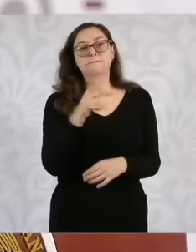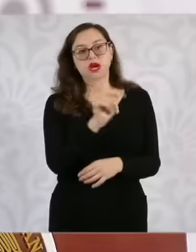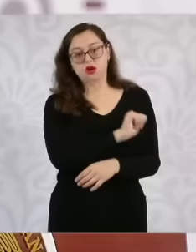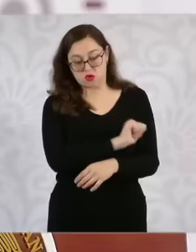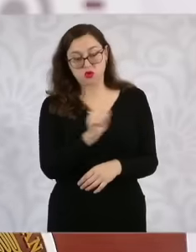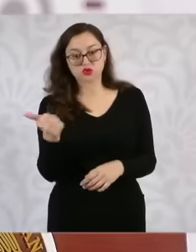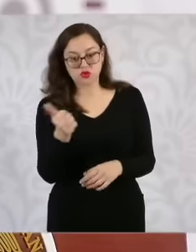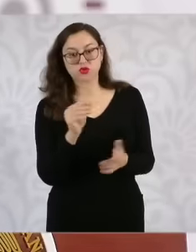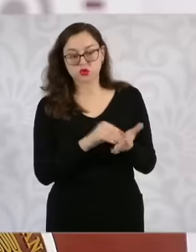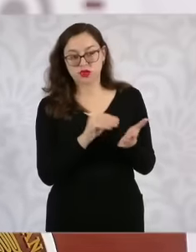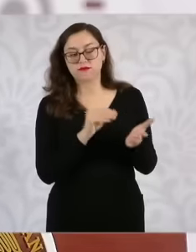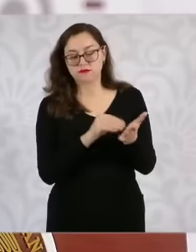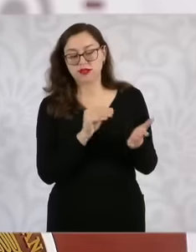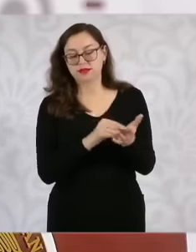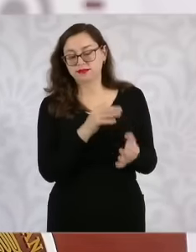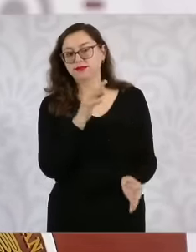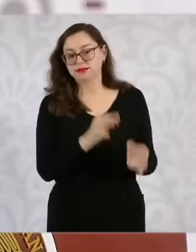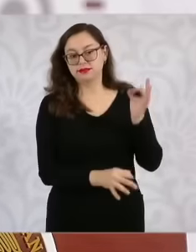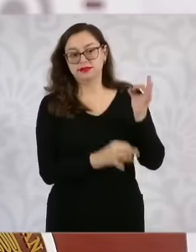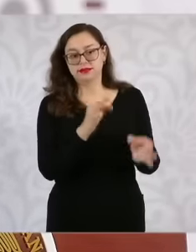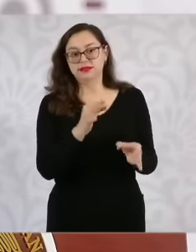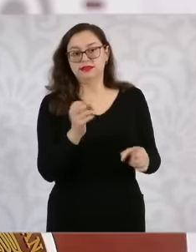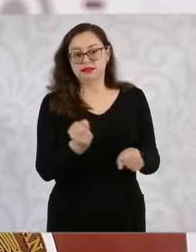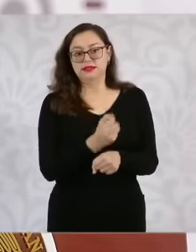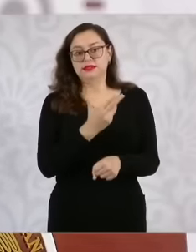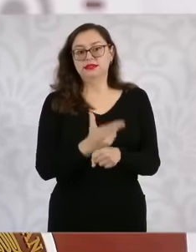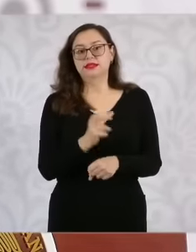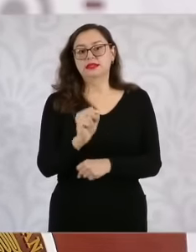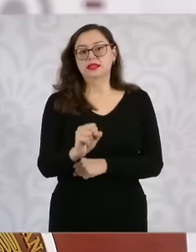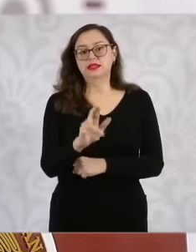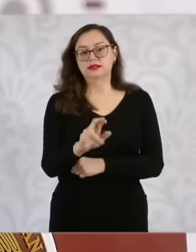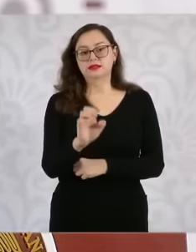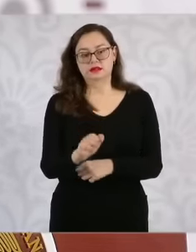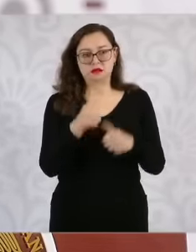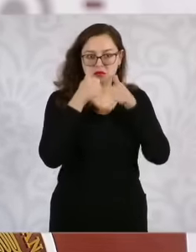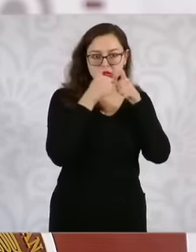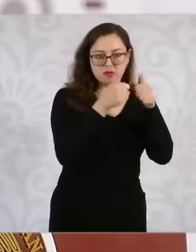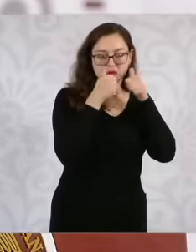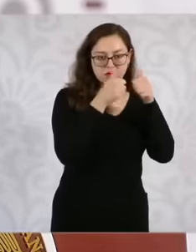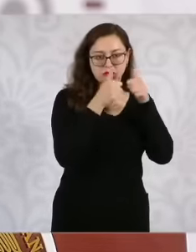the secretary of foreign relations is following up on them, and they continue. I don't know if you want to